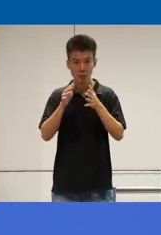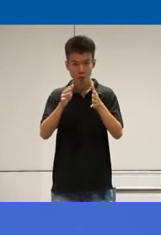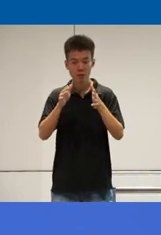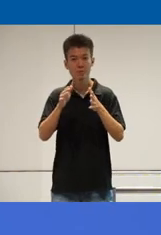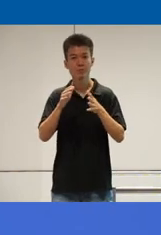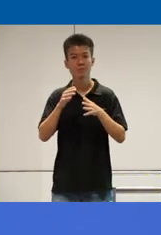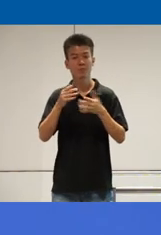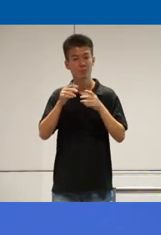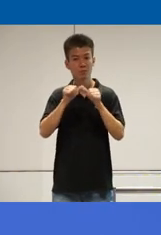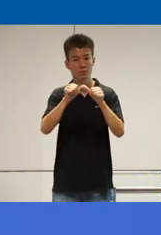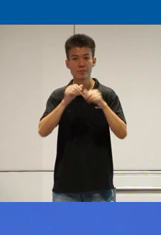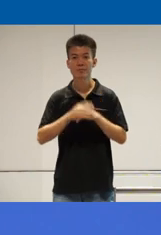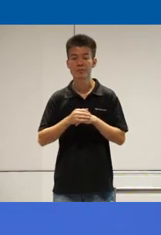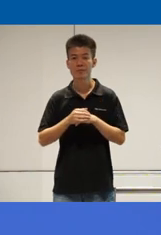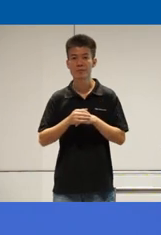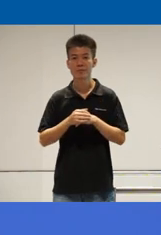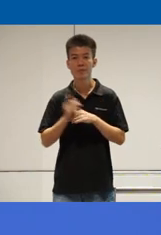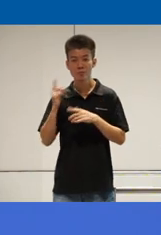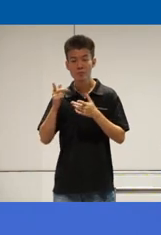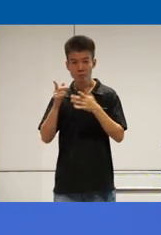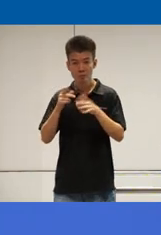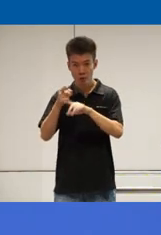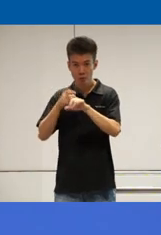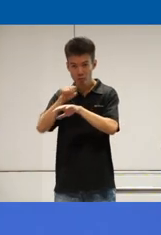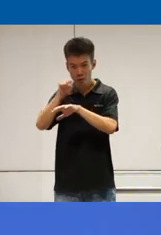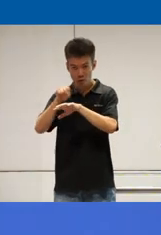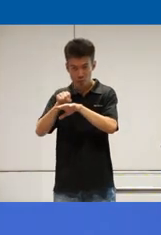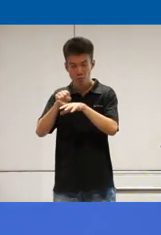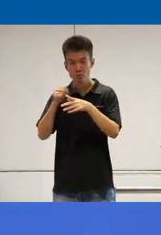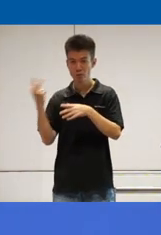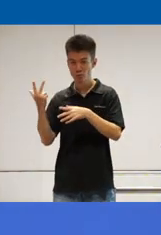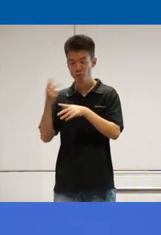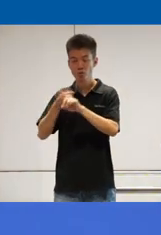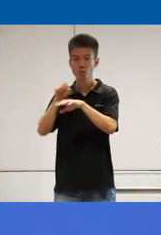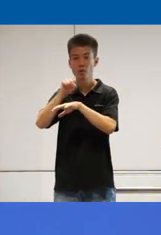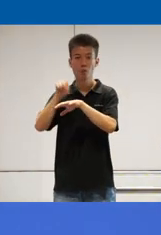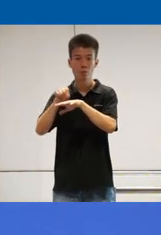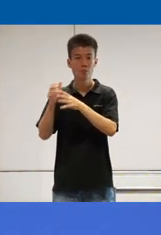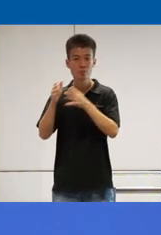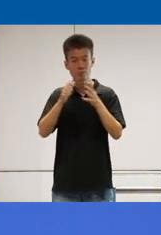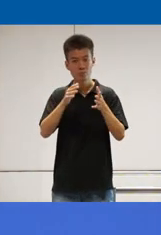moving on uh so we move from Singapore so it takes three of us from Singapore to stand up